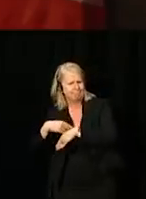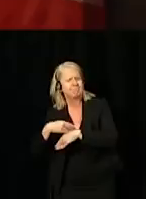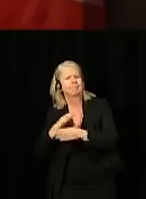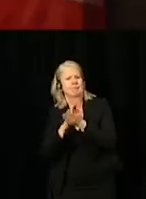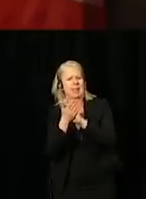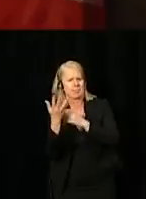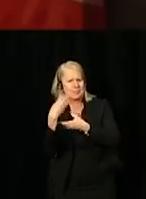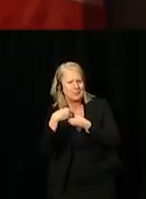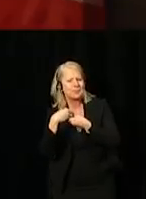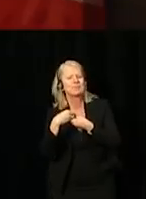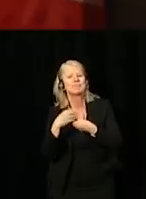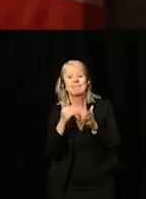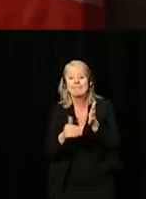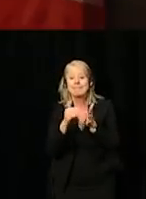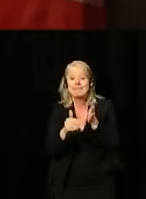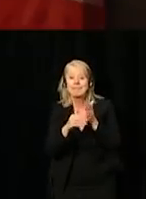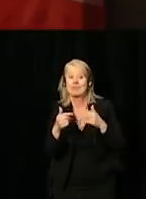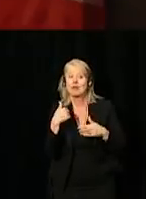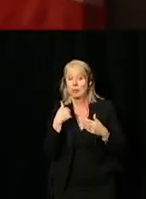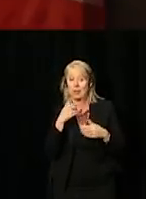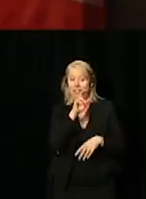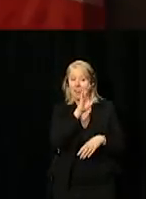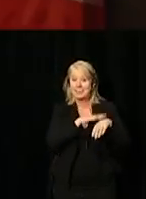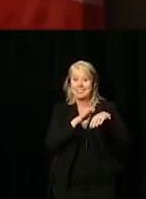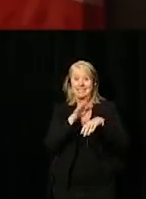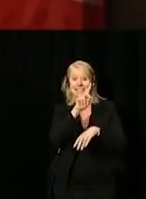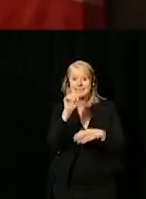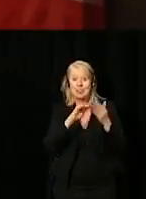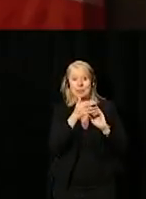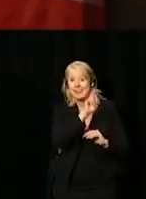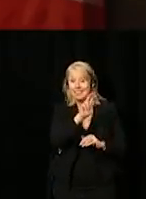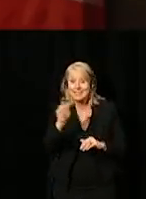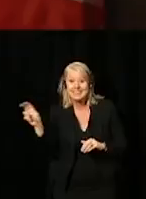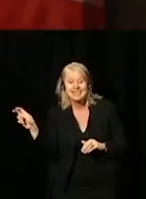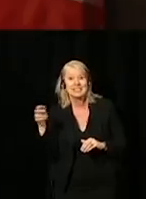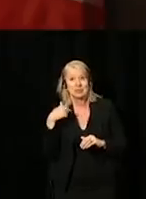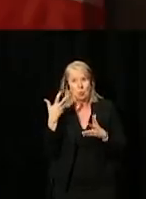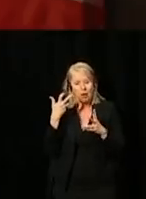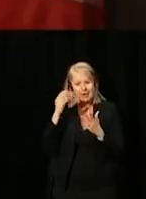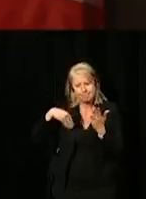As we've heard time and time again when we consulted the disability community to inform the development of Bill C-81,